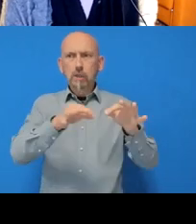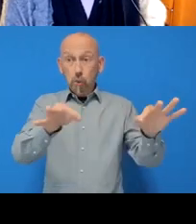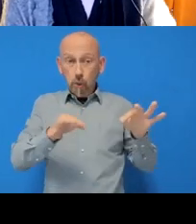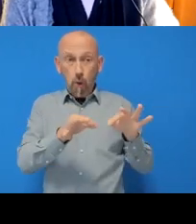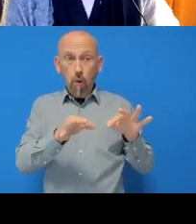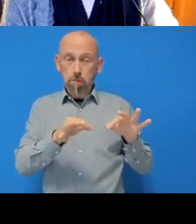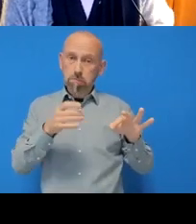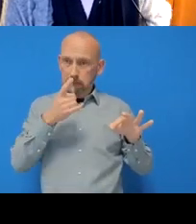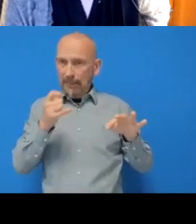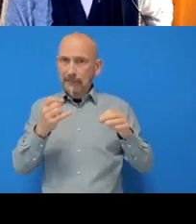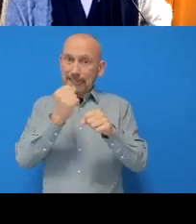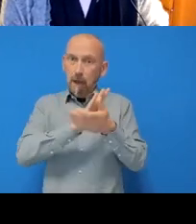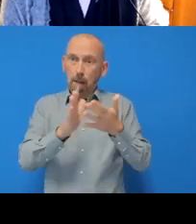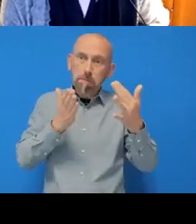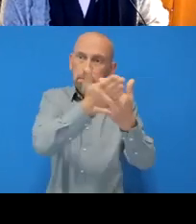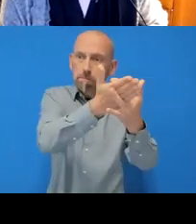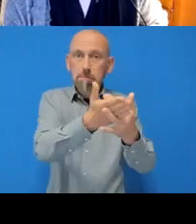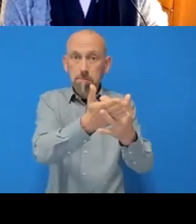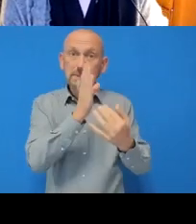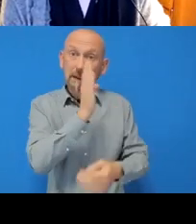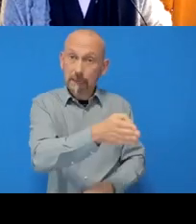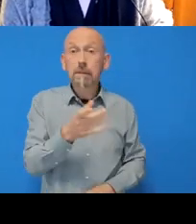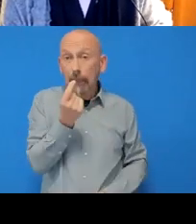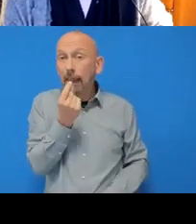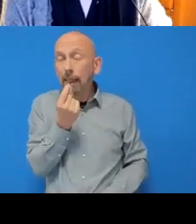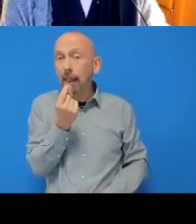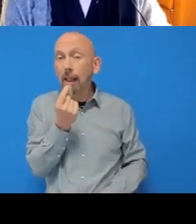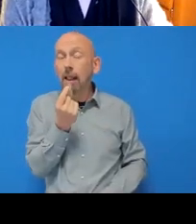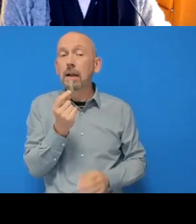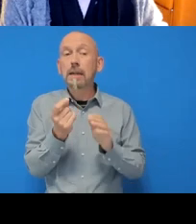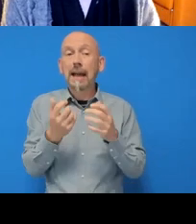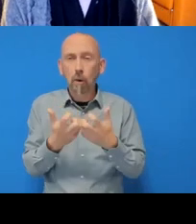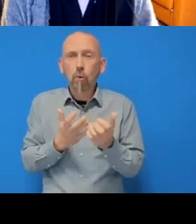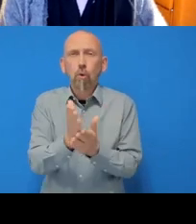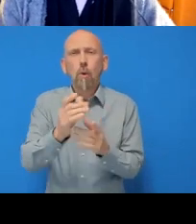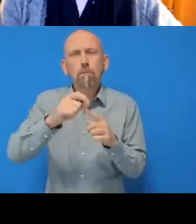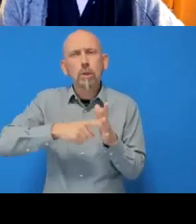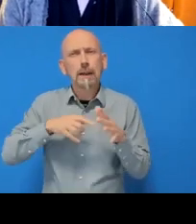And the way to do this is using R Project files. So if we think about why I asked you at the start about your workflow